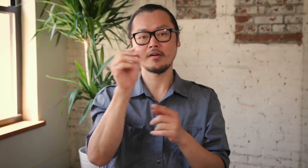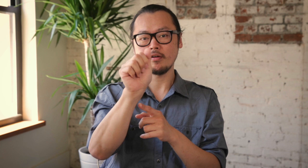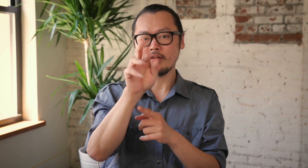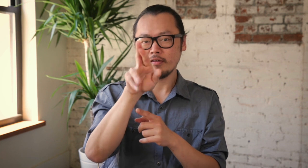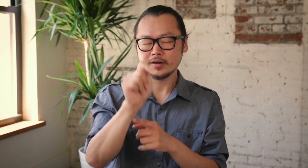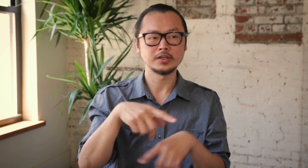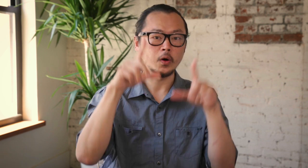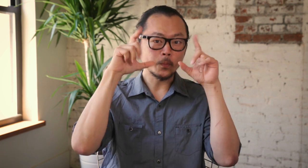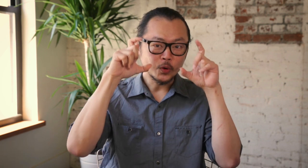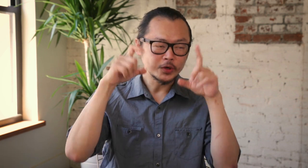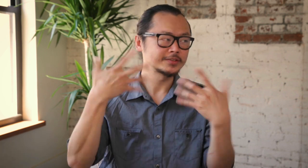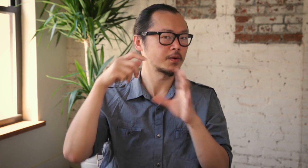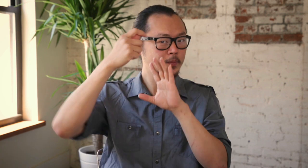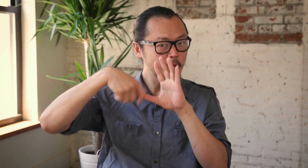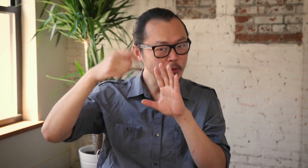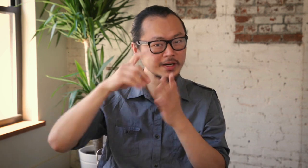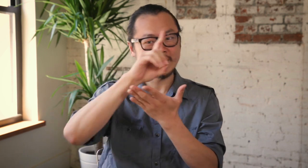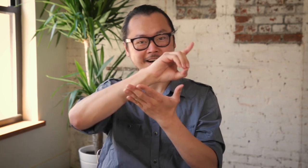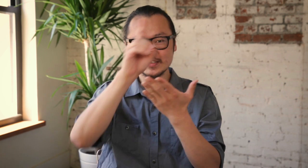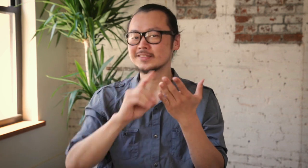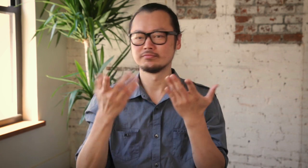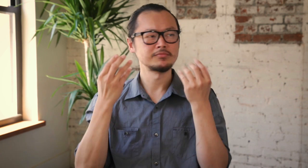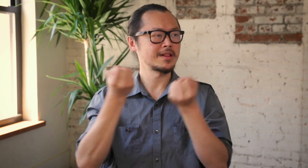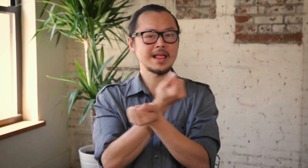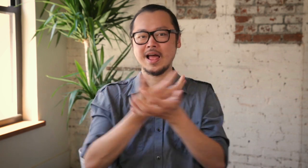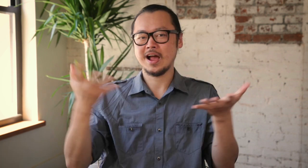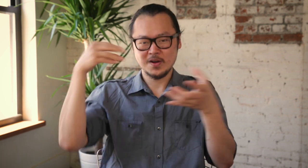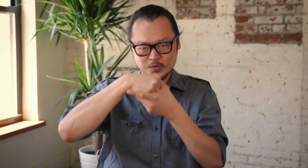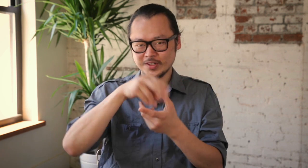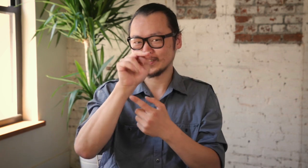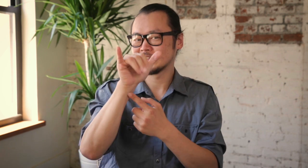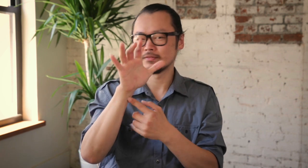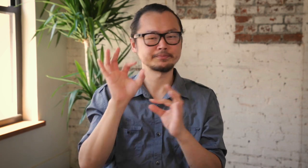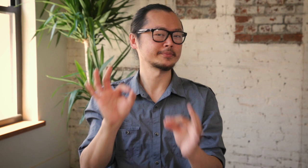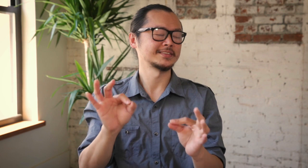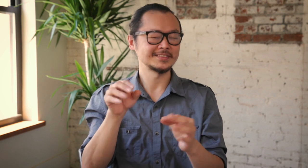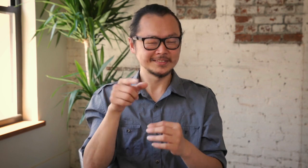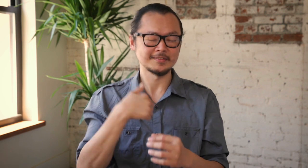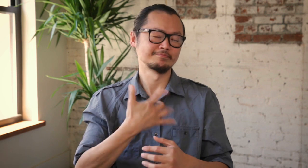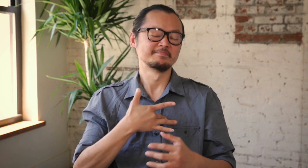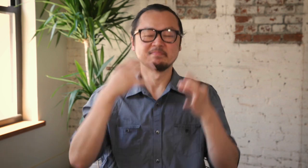I loved art, photography, filmmaking, design, and so forth. So NYC was perfect for me.